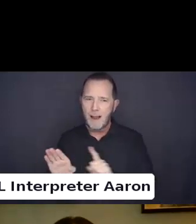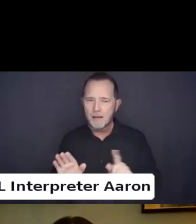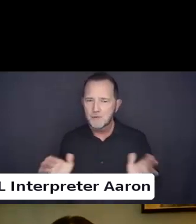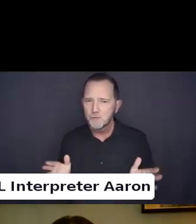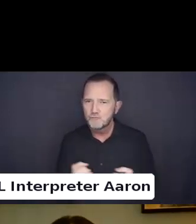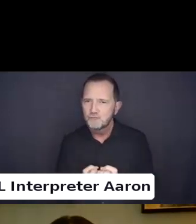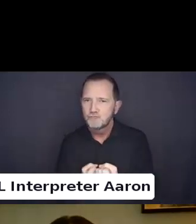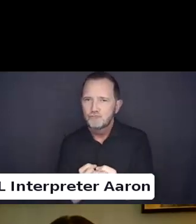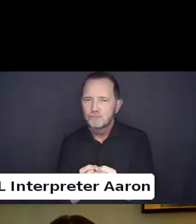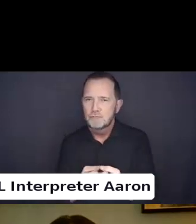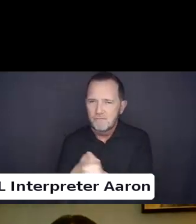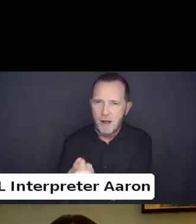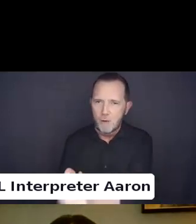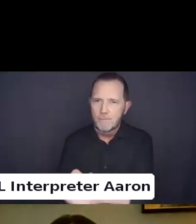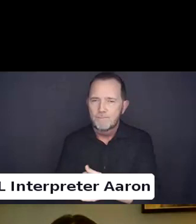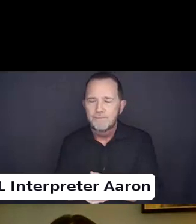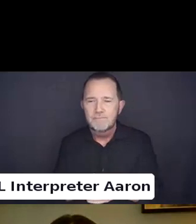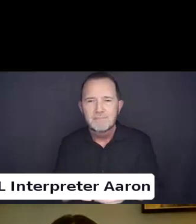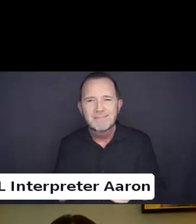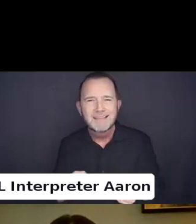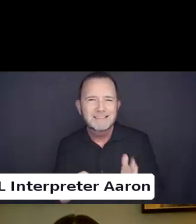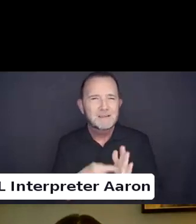It is not always going to be glamorous, sexy and upfront.